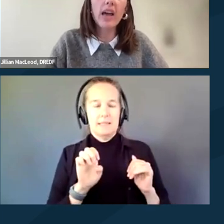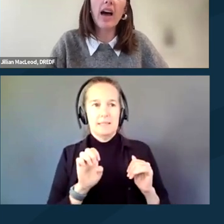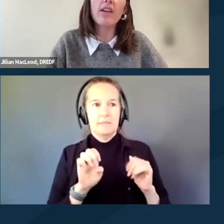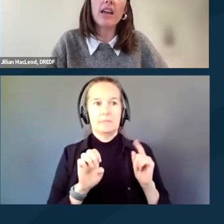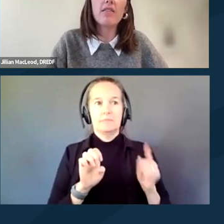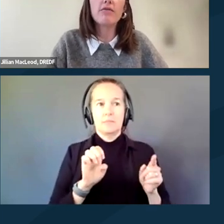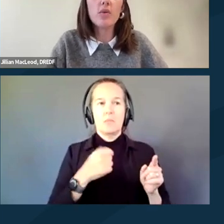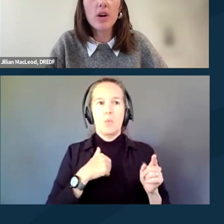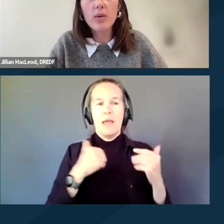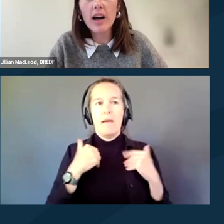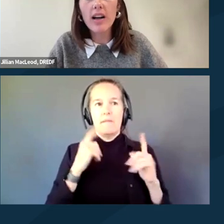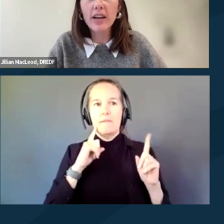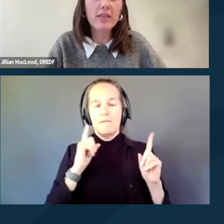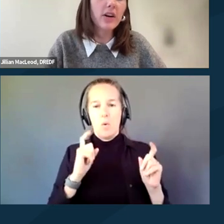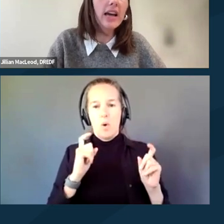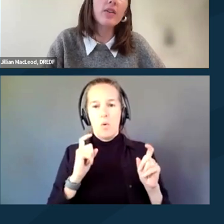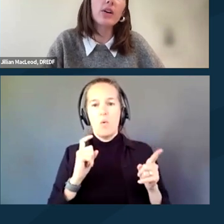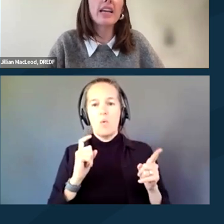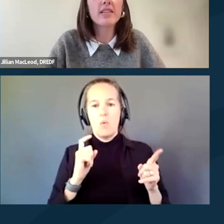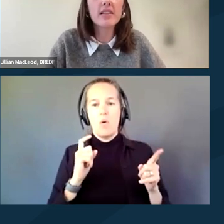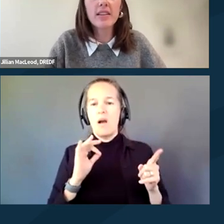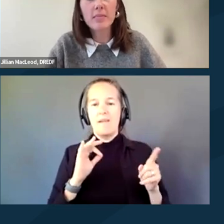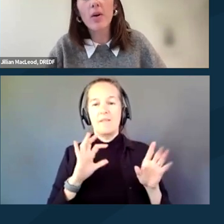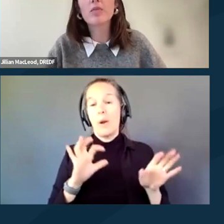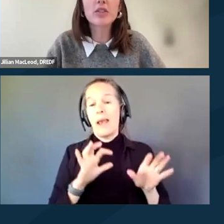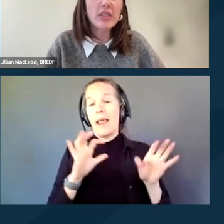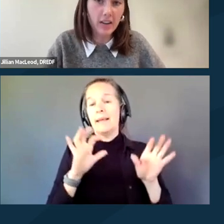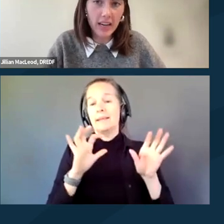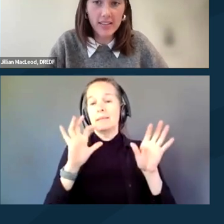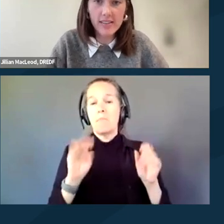we have a photo of kind of an ornate marble staircase.